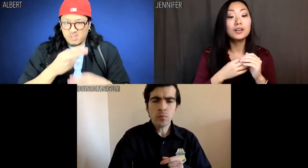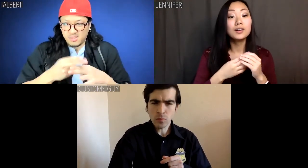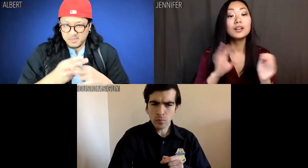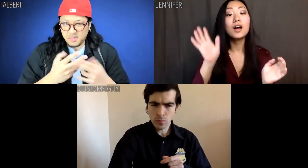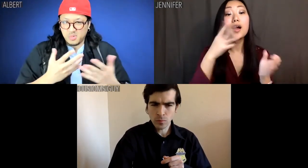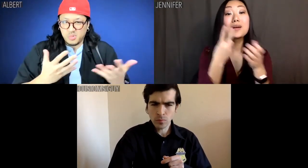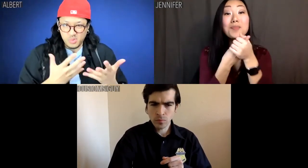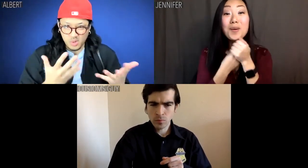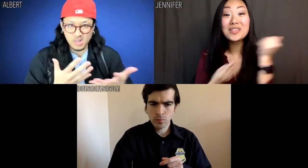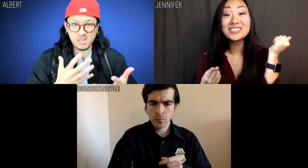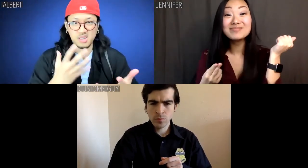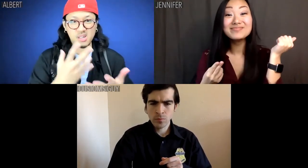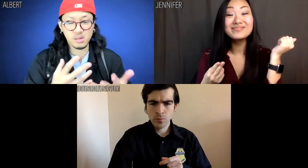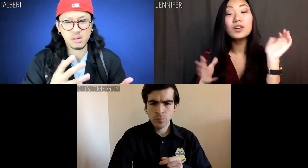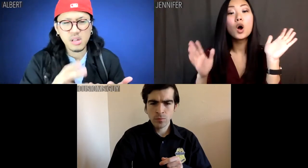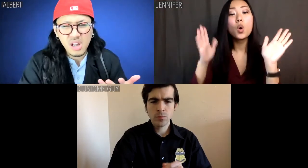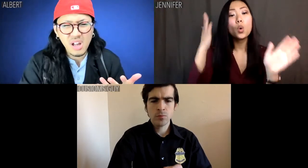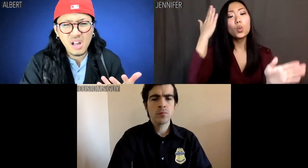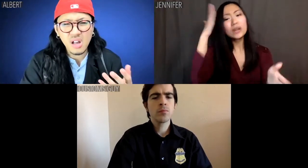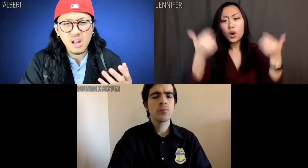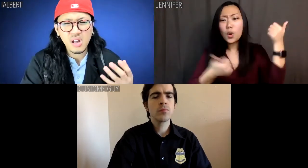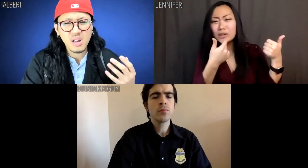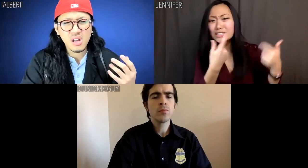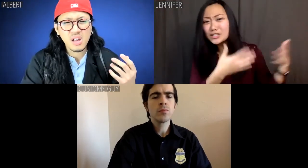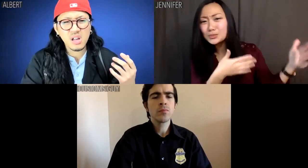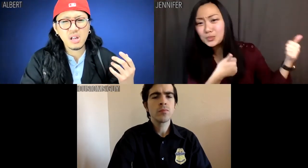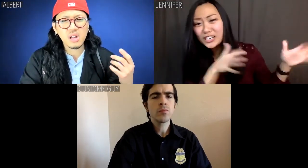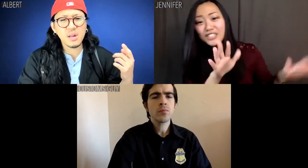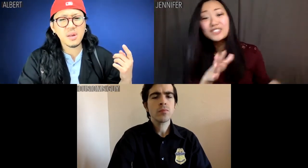Jennifer: Both! We don't know which is which.